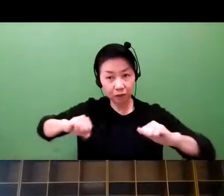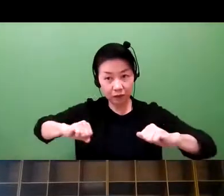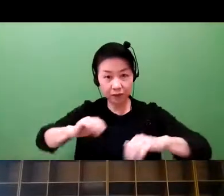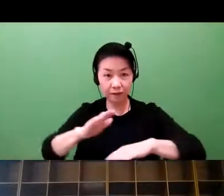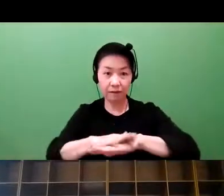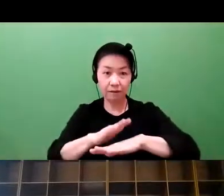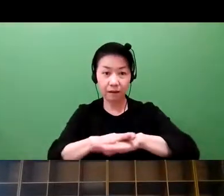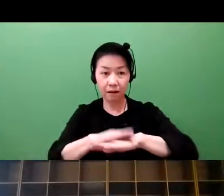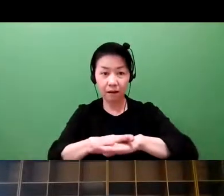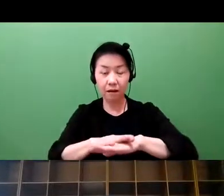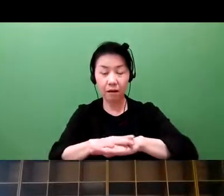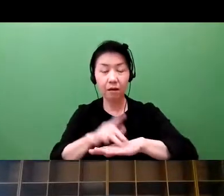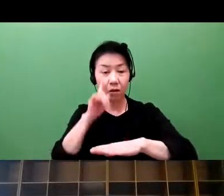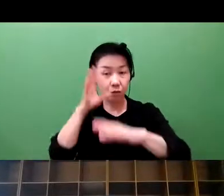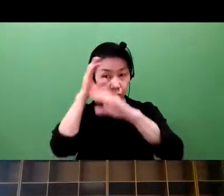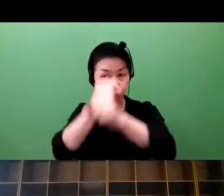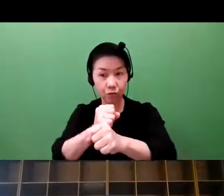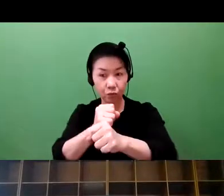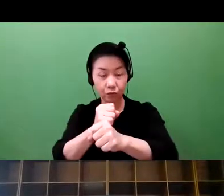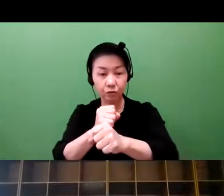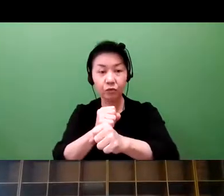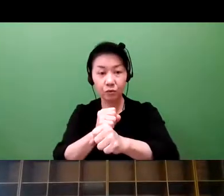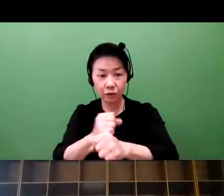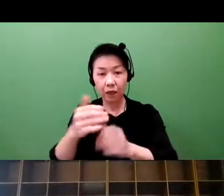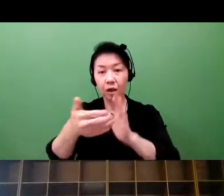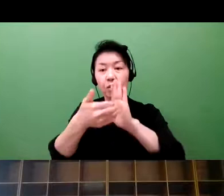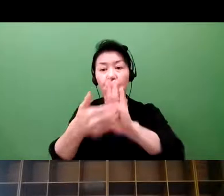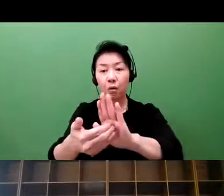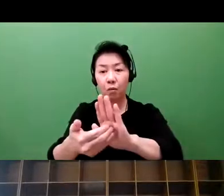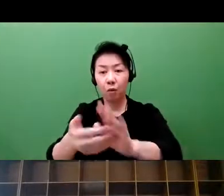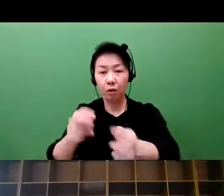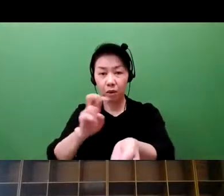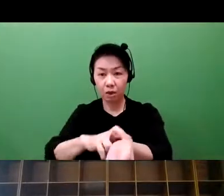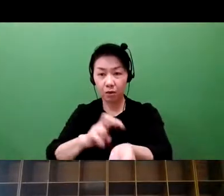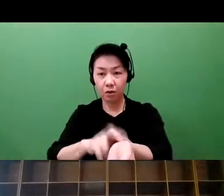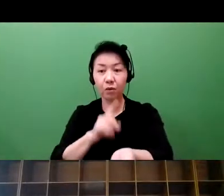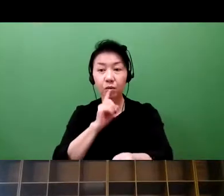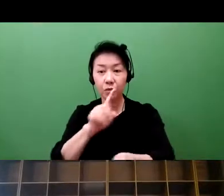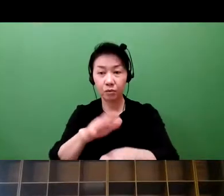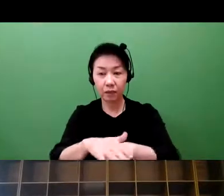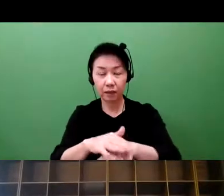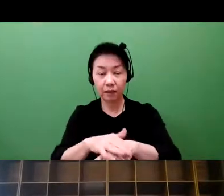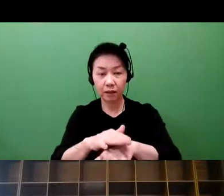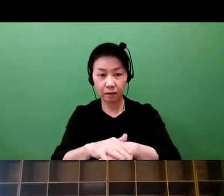to better our lives, which we have placed an emphasis. And we have the preventive care platform